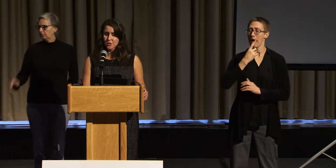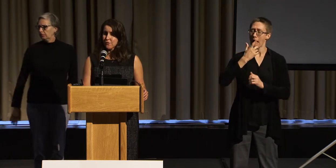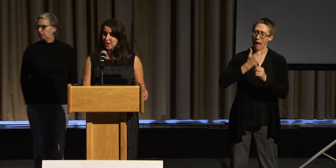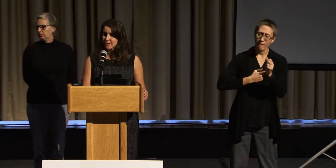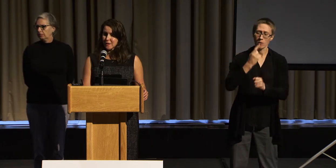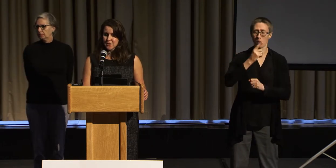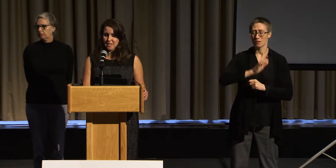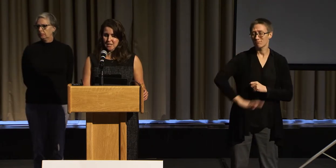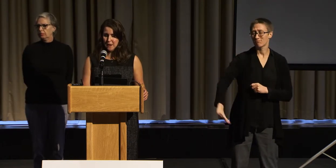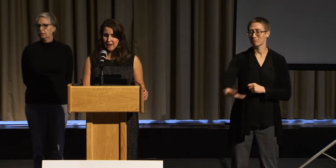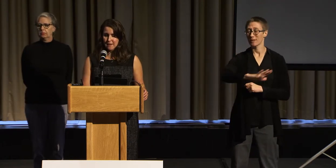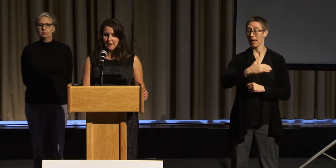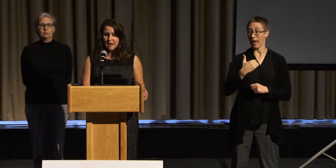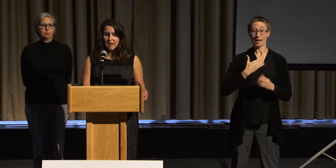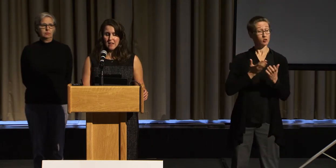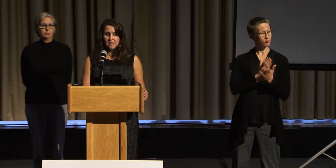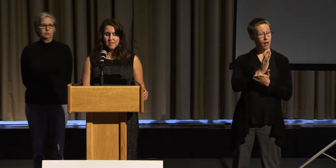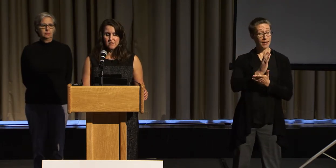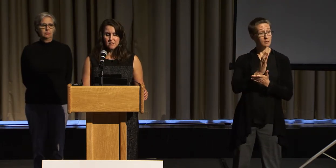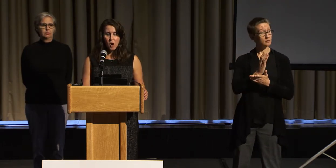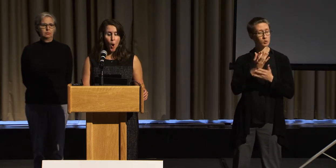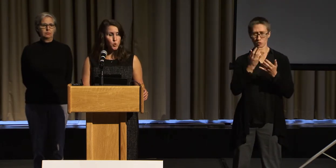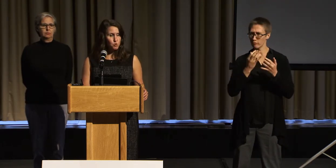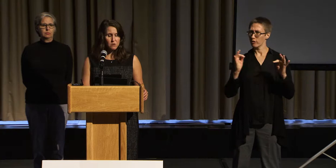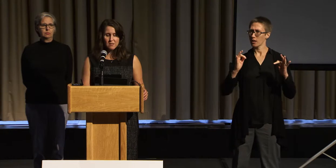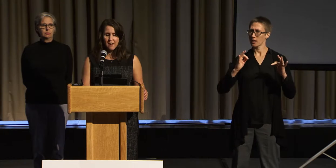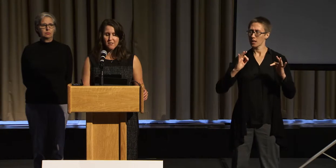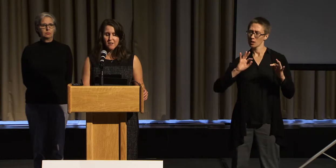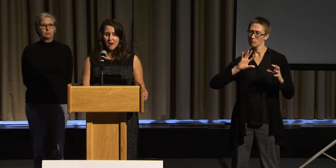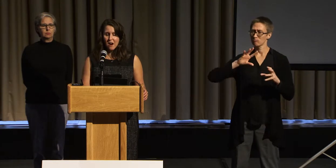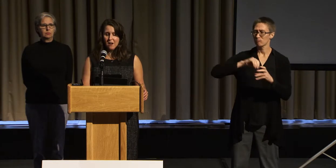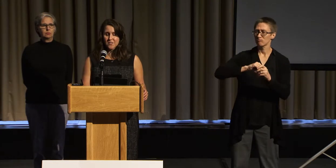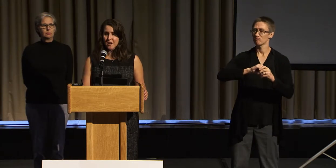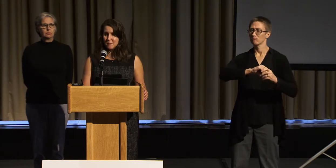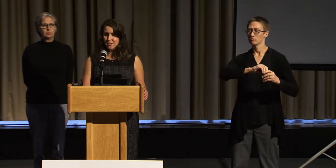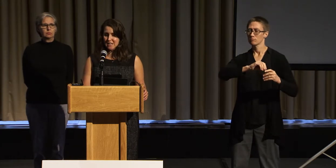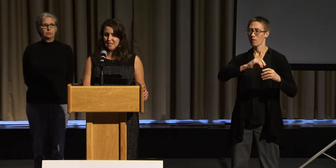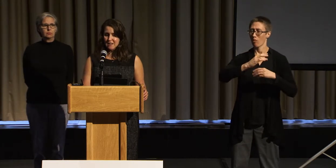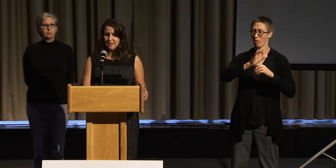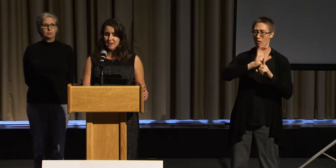to freely participate in the cultural life of the community,